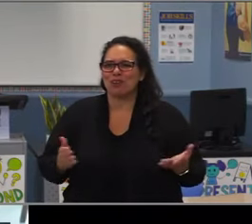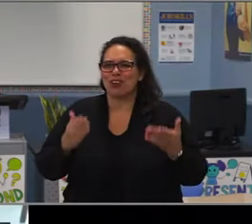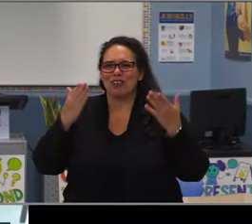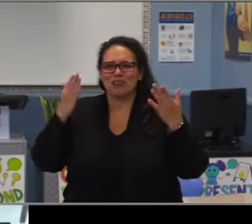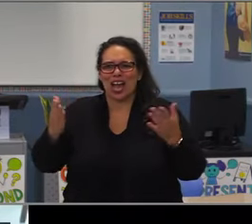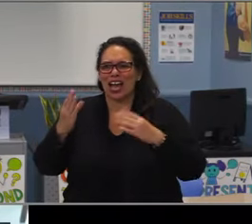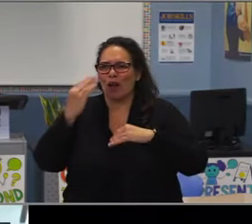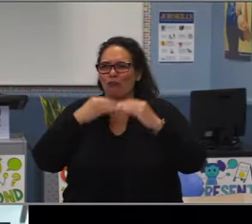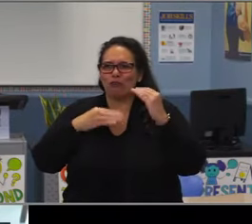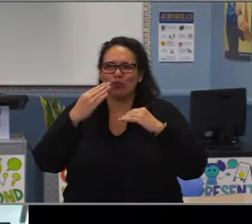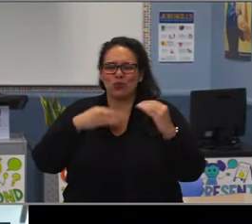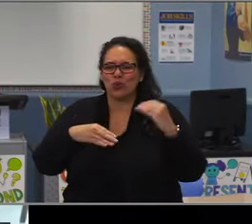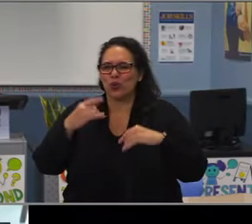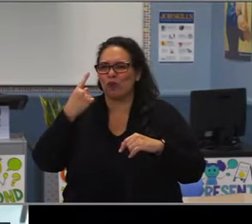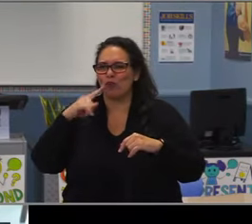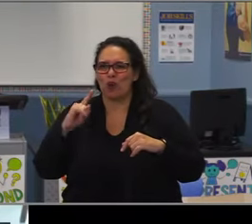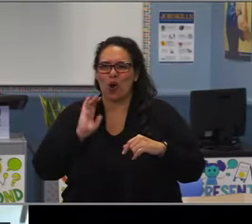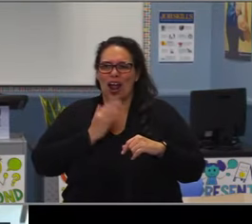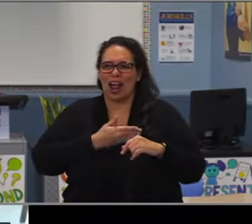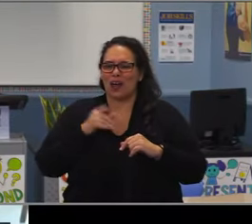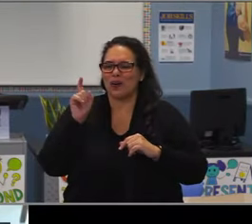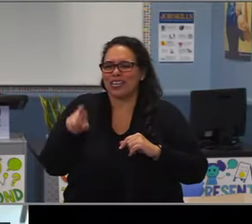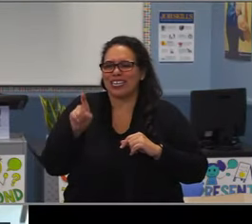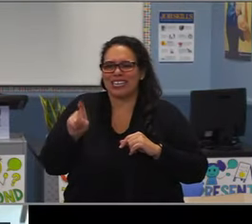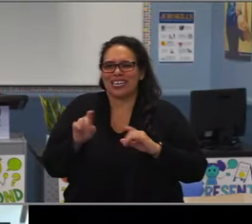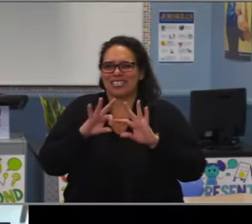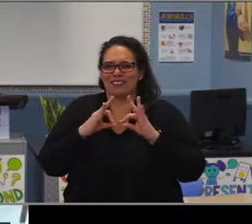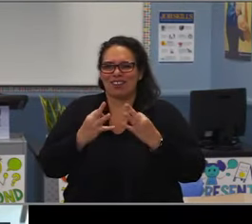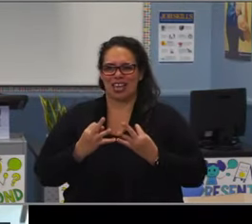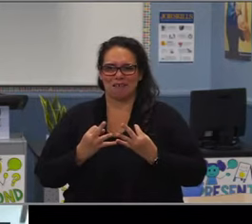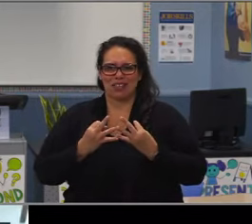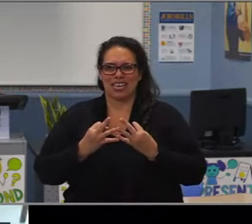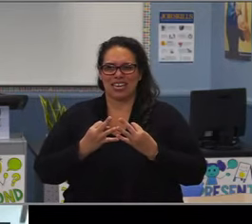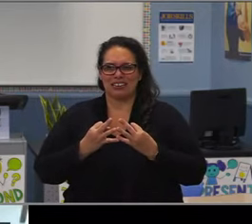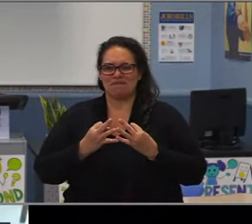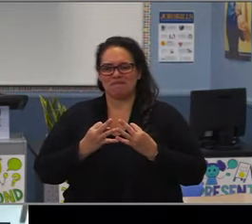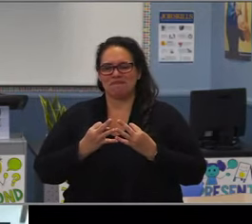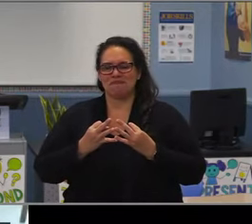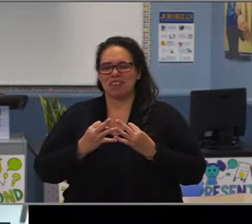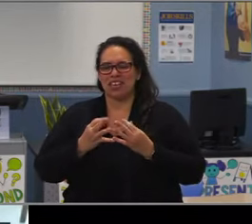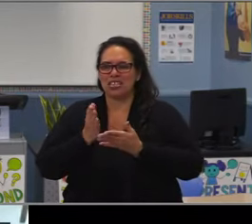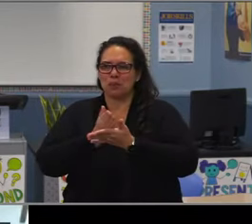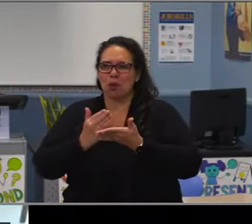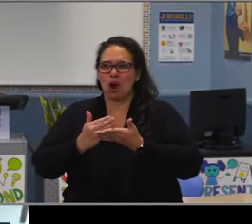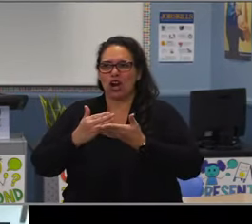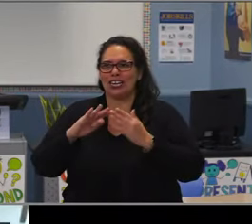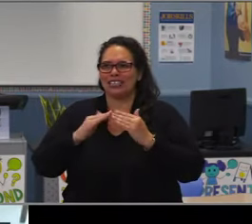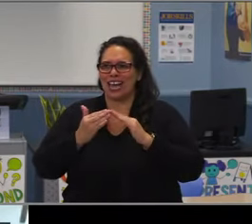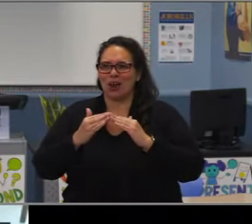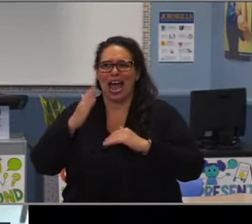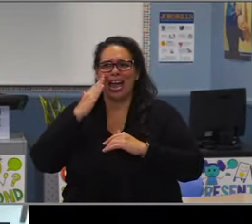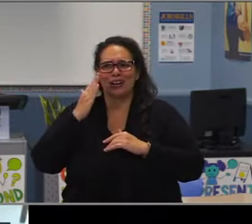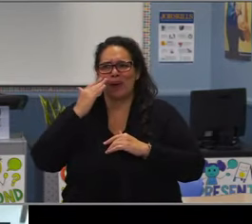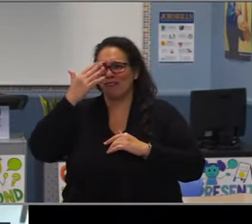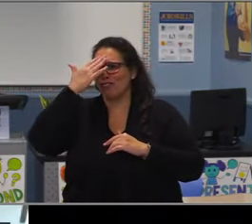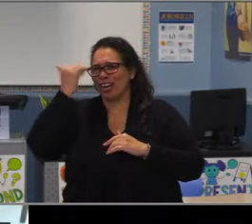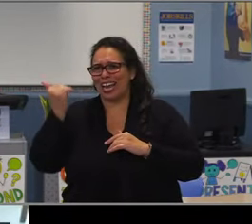really with students first and in what you do and in who you've been. You've shown that your connection is to students first.